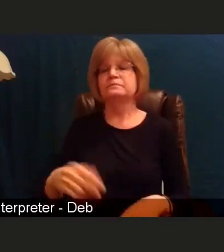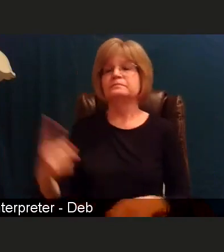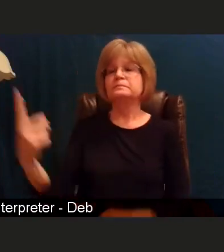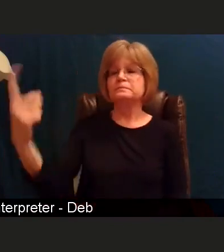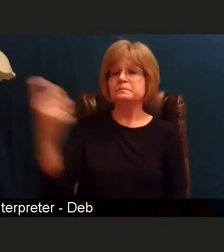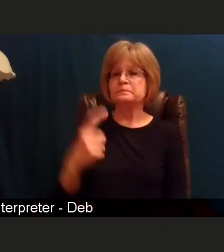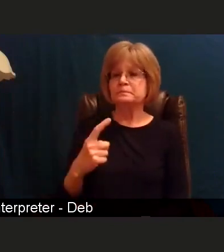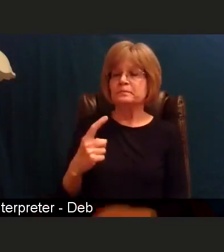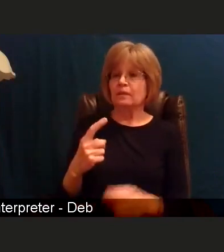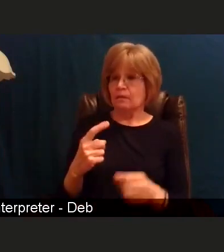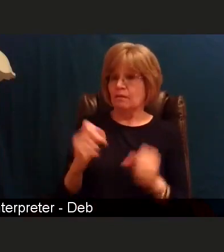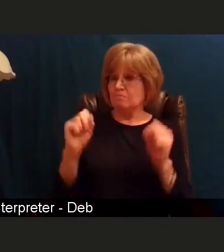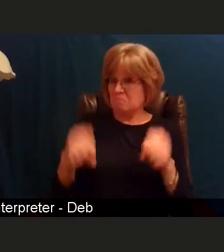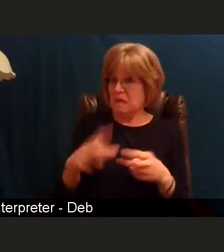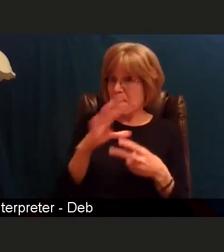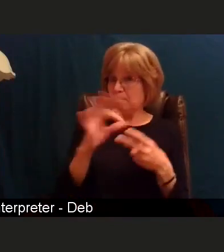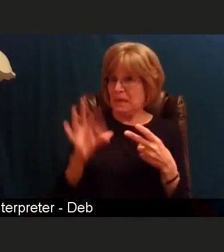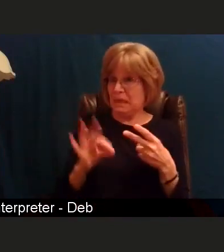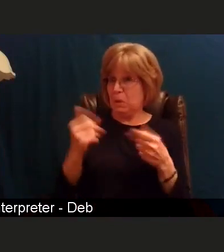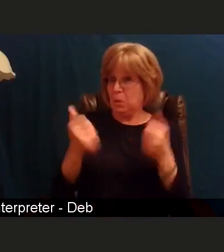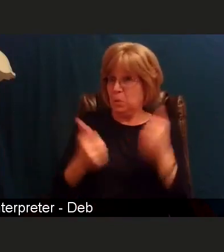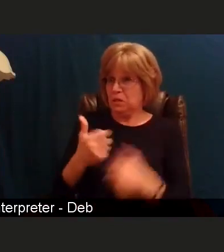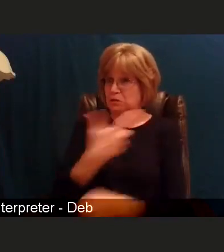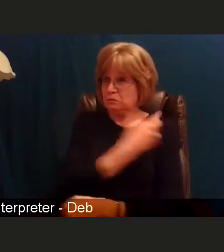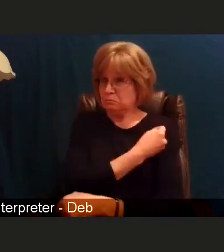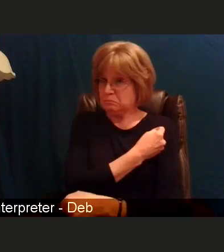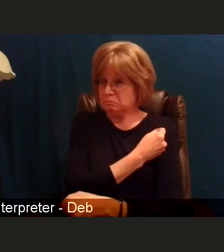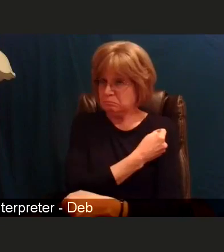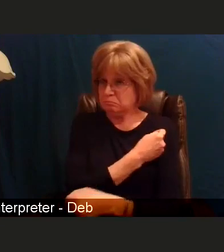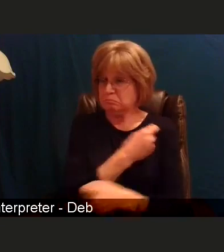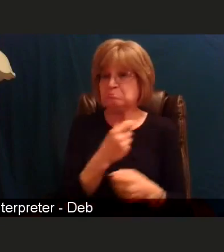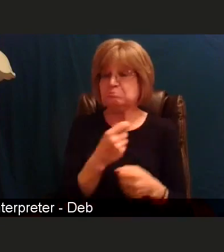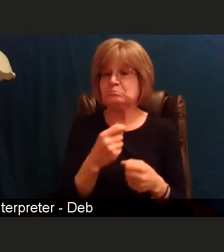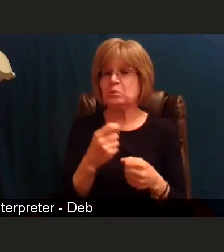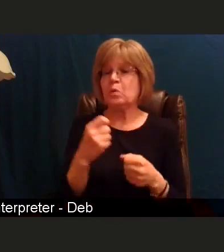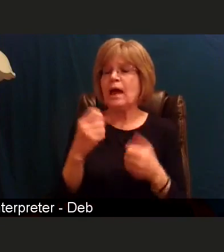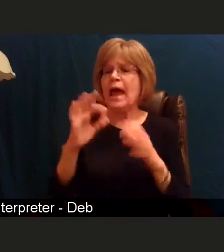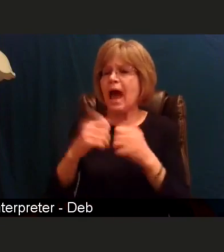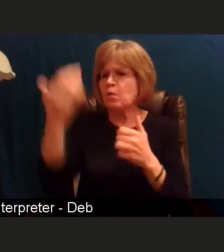And if so, how will we be notified of which vaccine is available when and where?